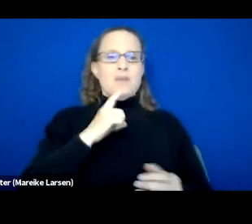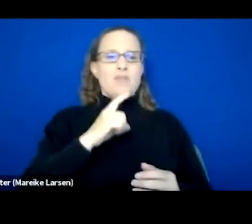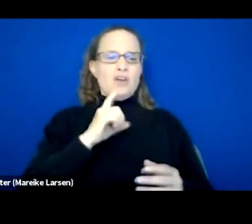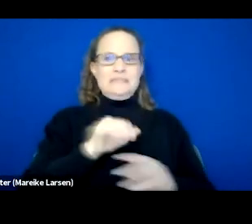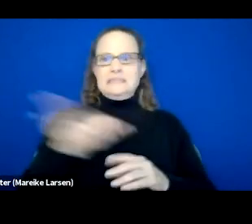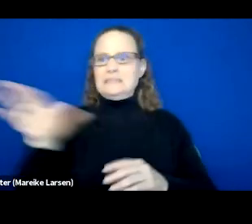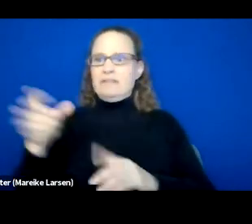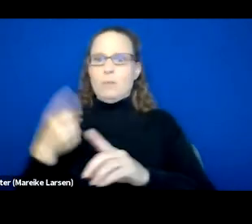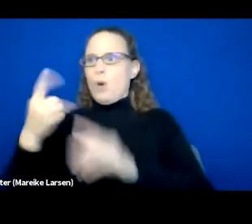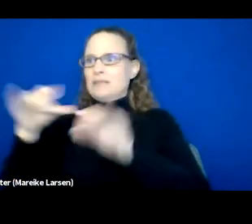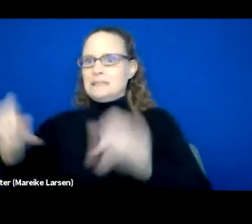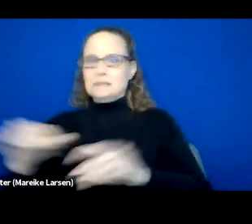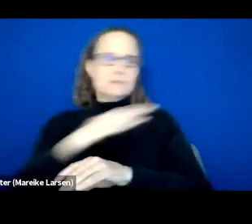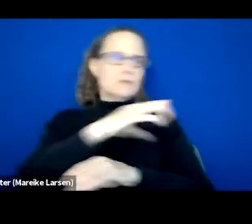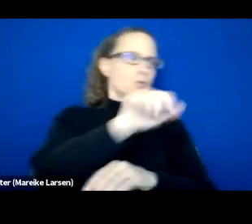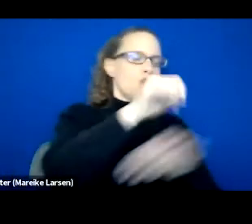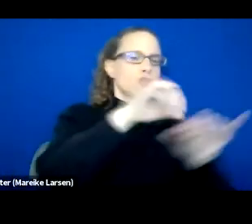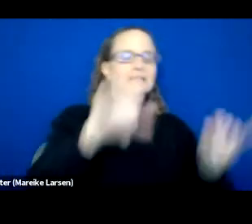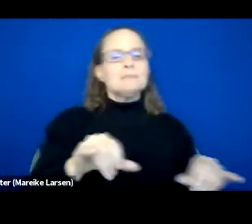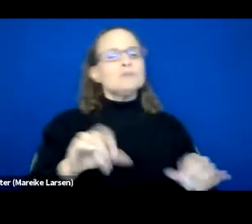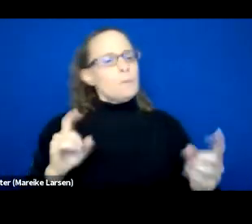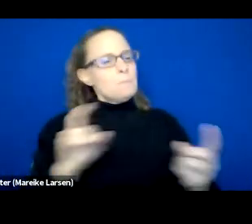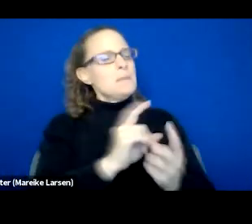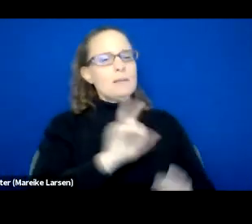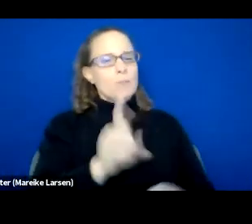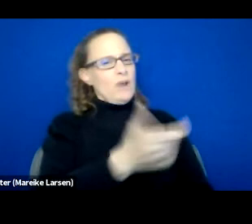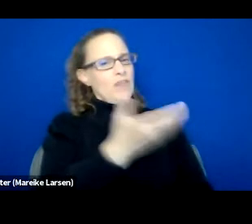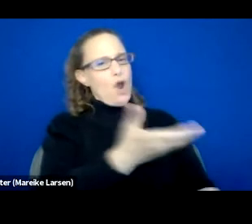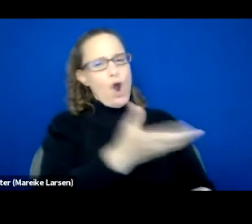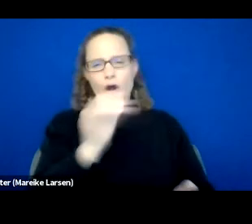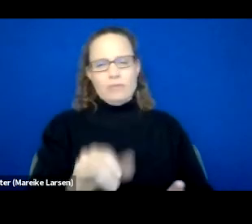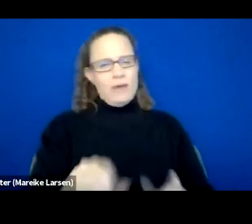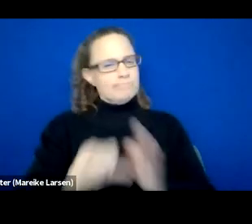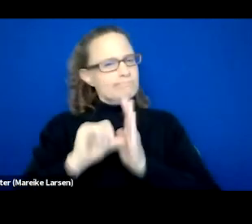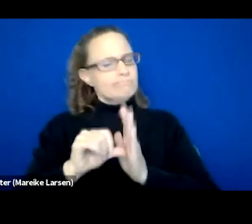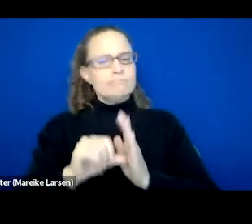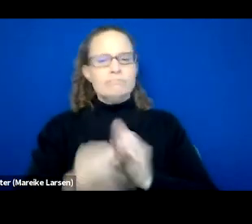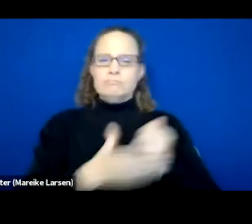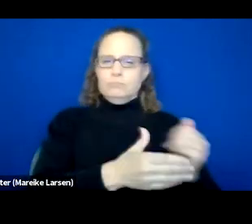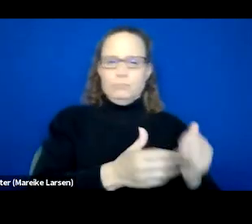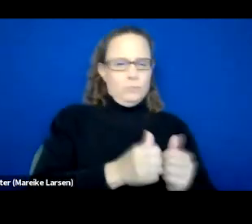So just again, meeting them where they're at. I can't stress that enough and helping them with whatever they need in general.